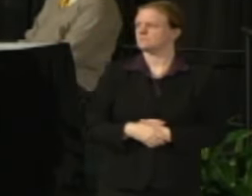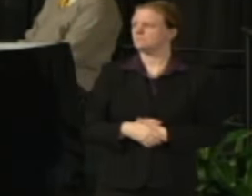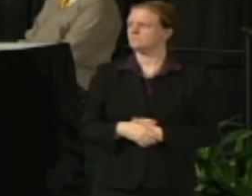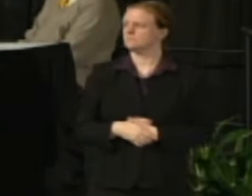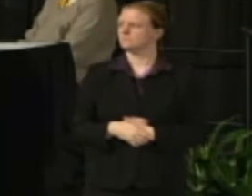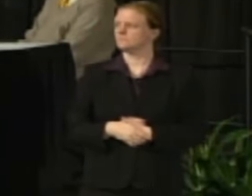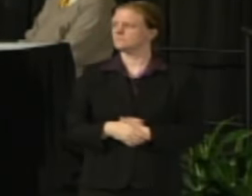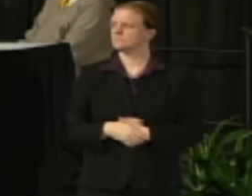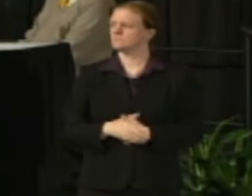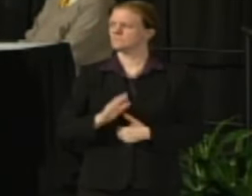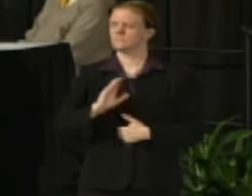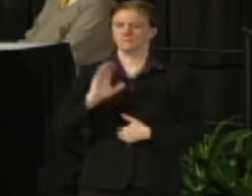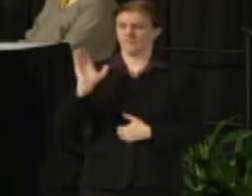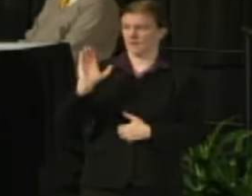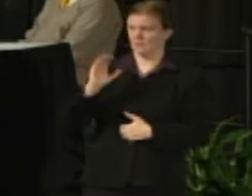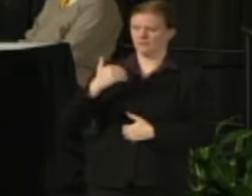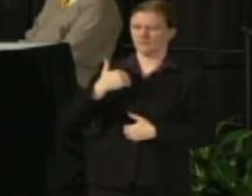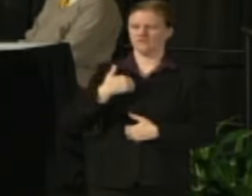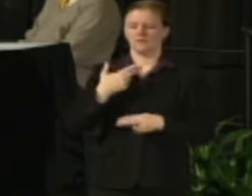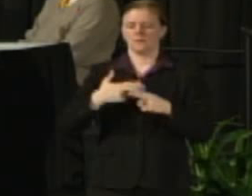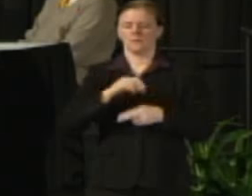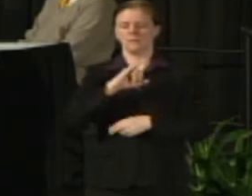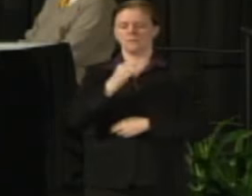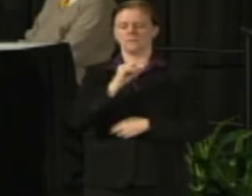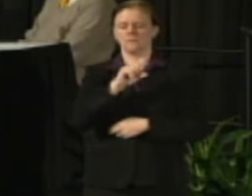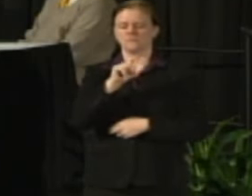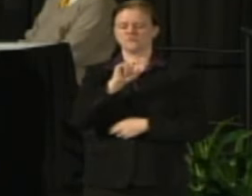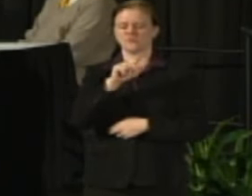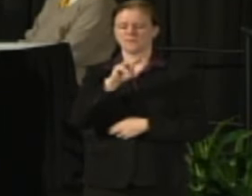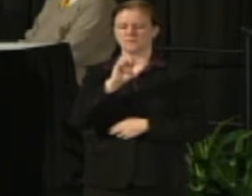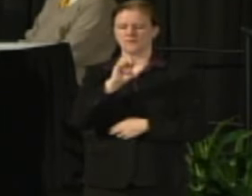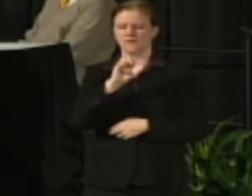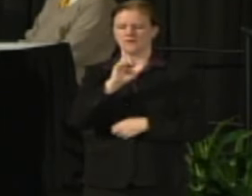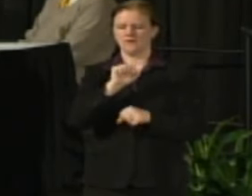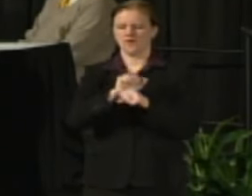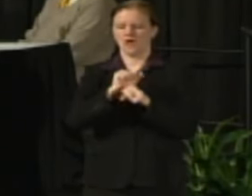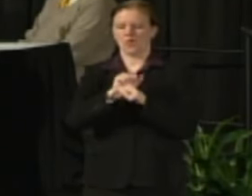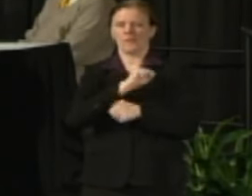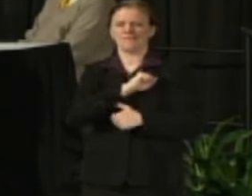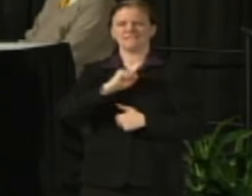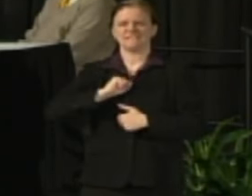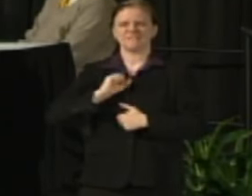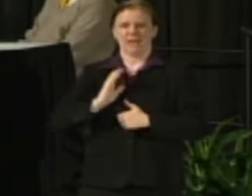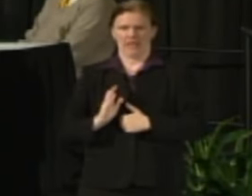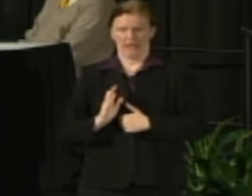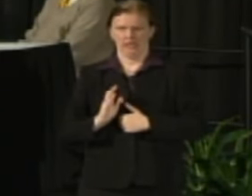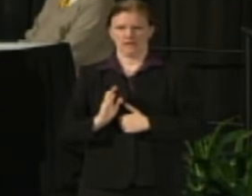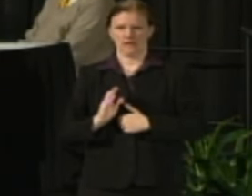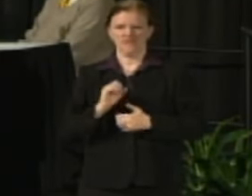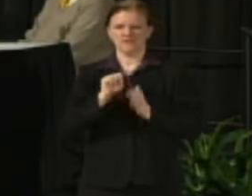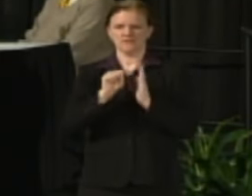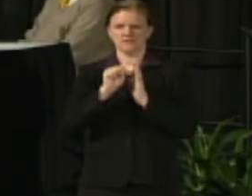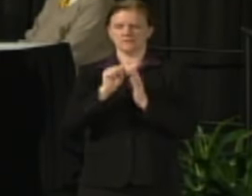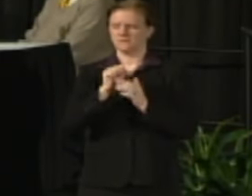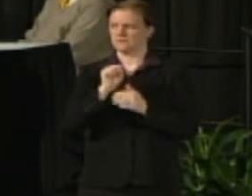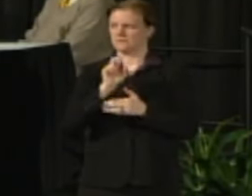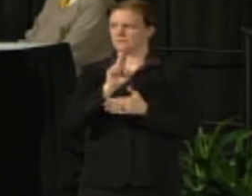Jasmine Alinder: Hi Chancellor Mone. I'm Jasmine Alinder. I'm a faculty member and on the Faculty Senate and I have got questions about the restructuring and the Public Authority as well.